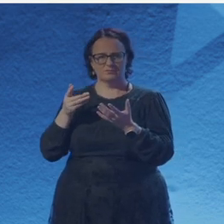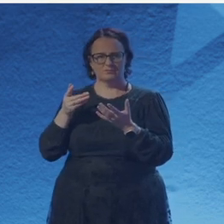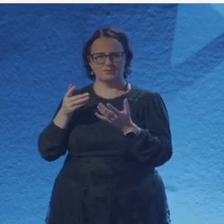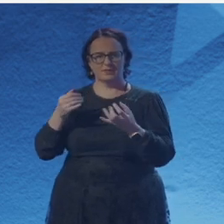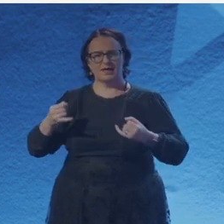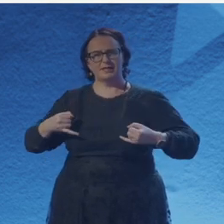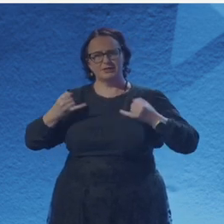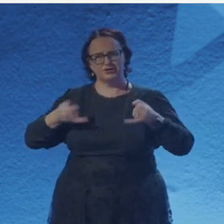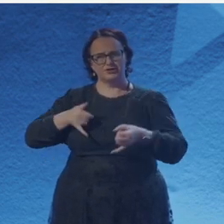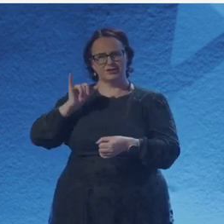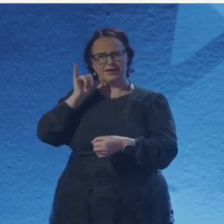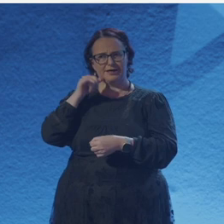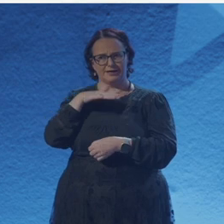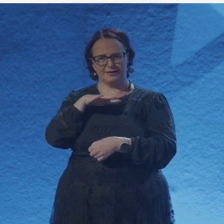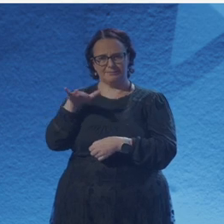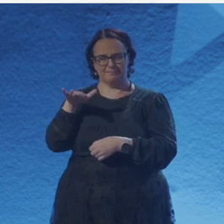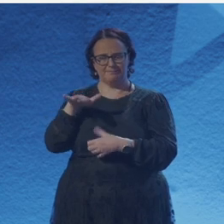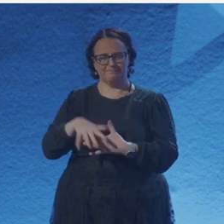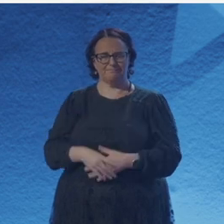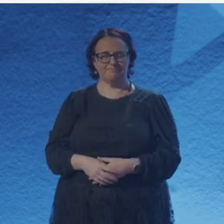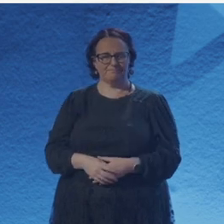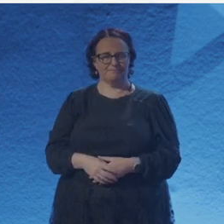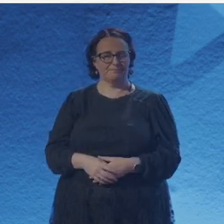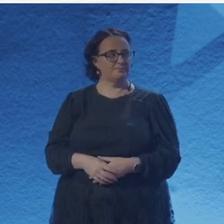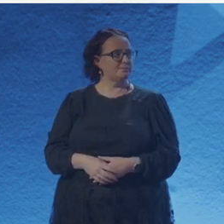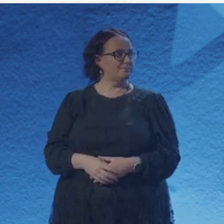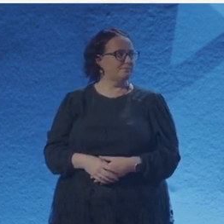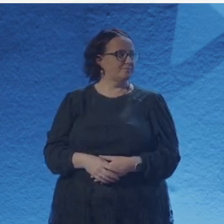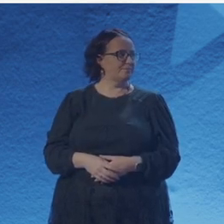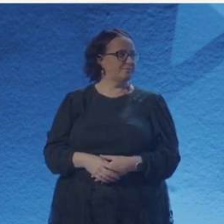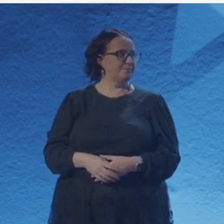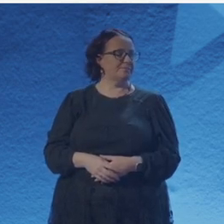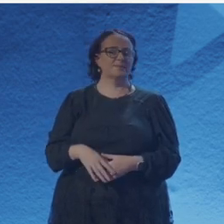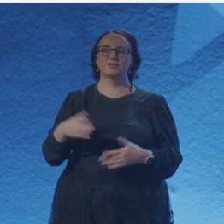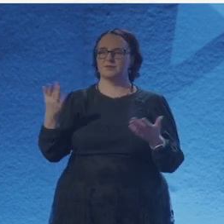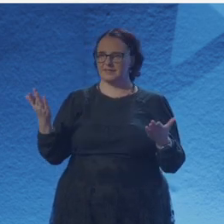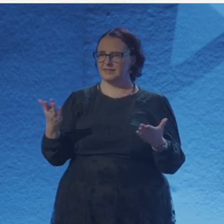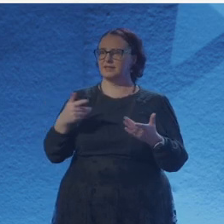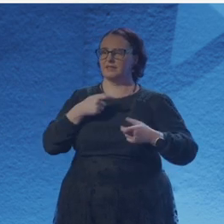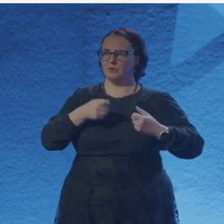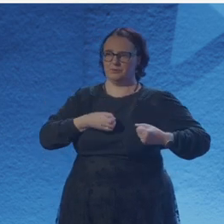in some circumstances. He was master of the mint.